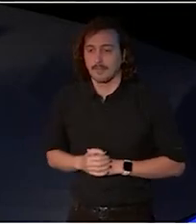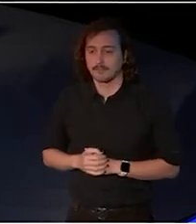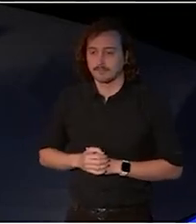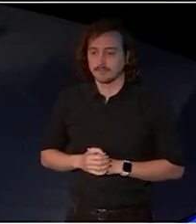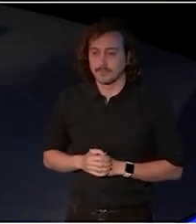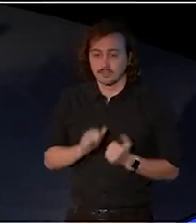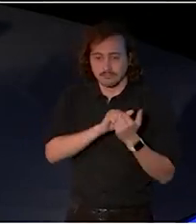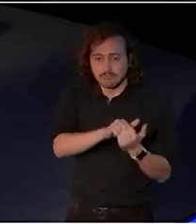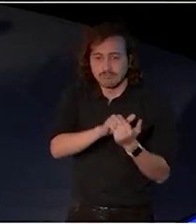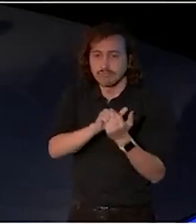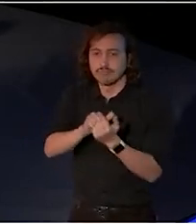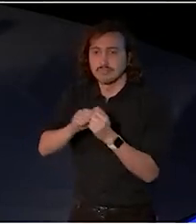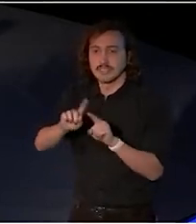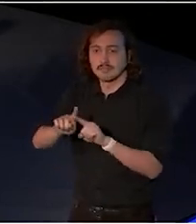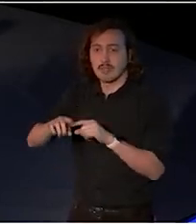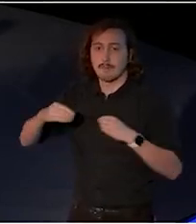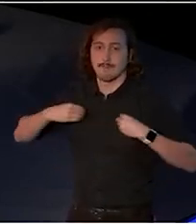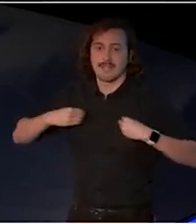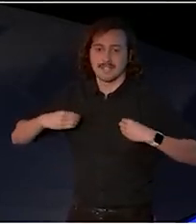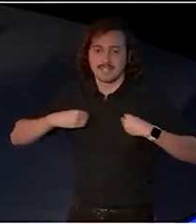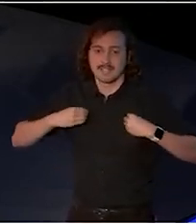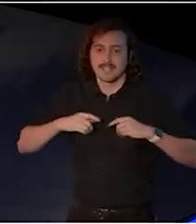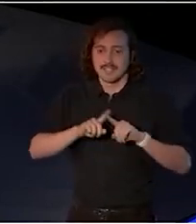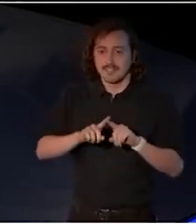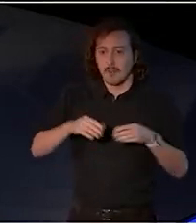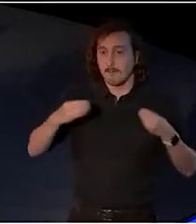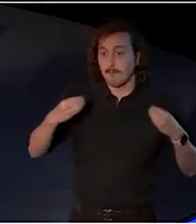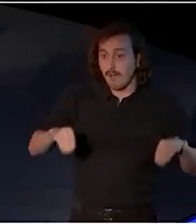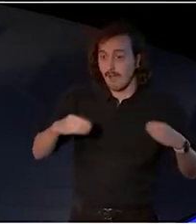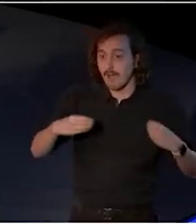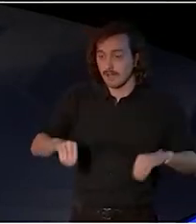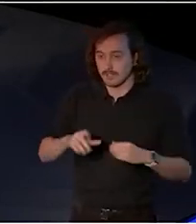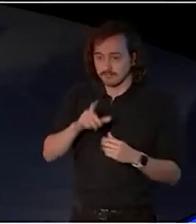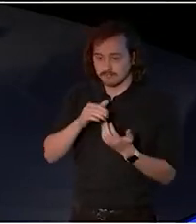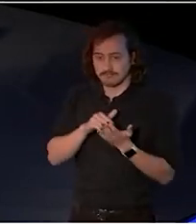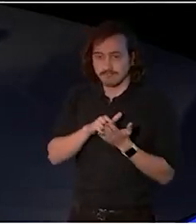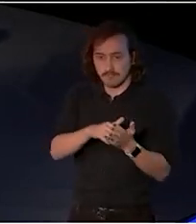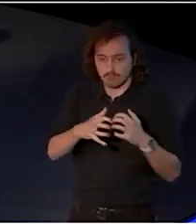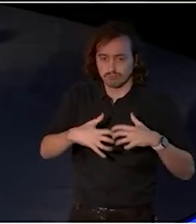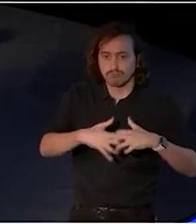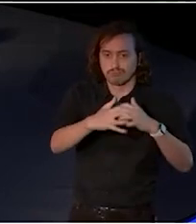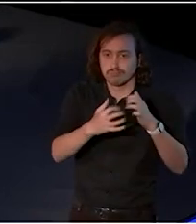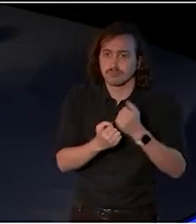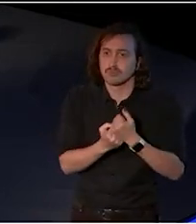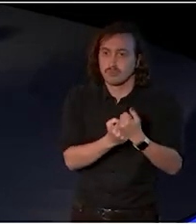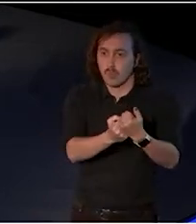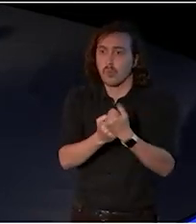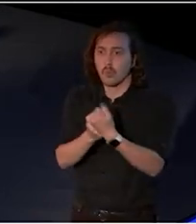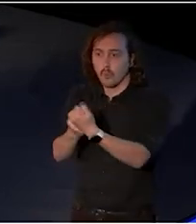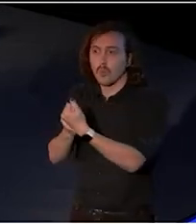businesses and markets that sustain them. We will work with philanthropists and collaborate